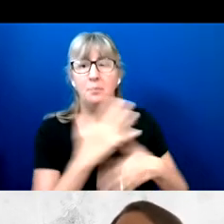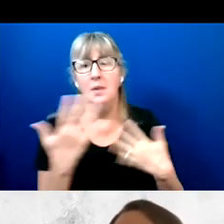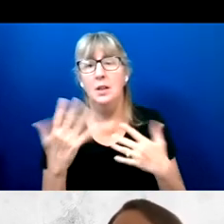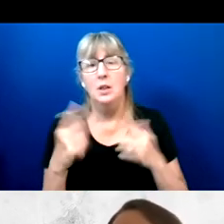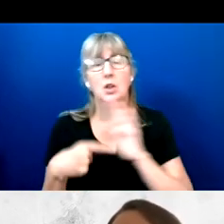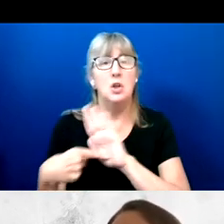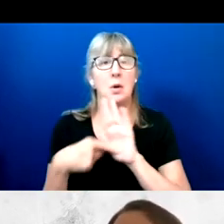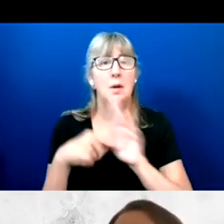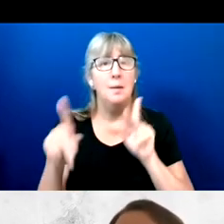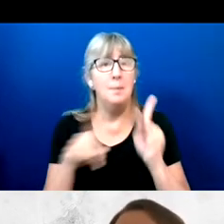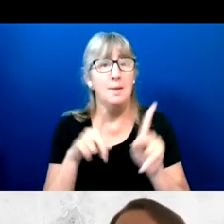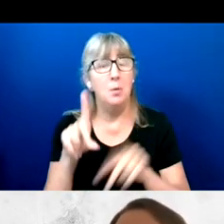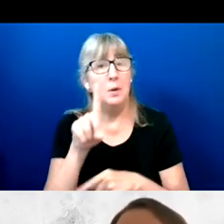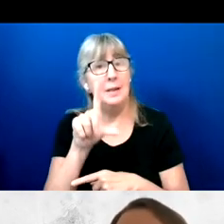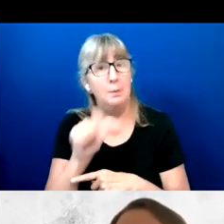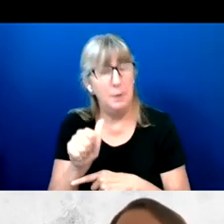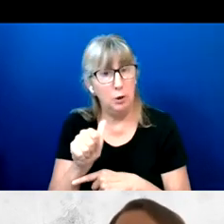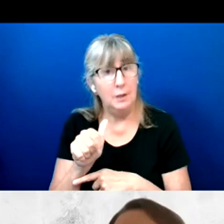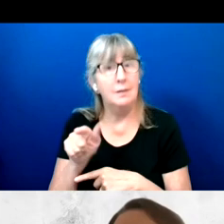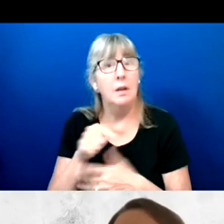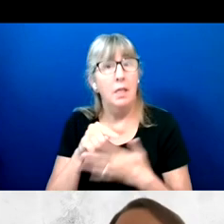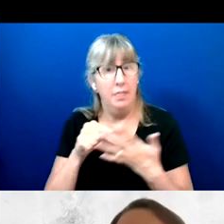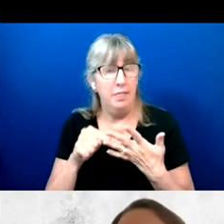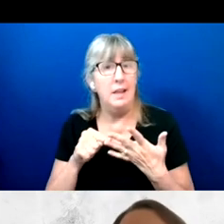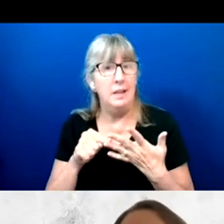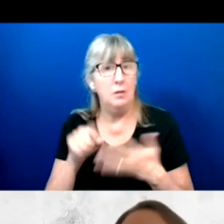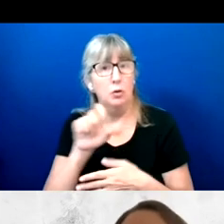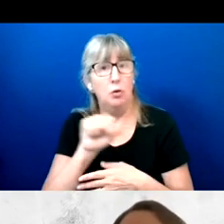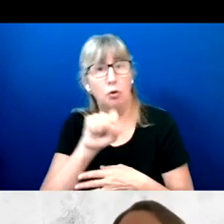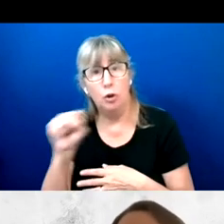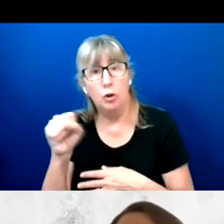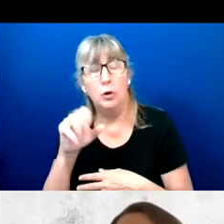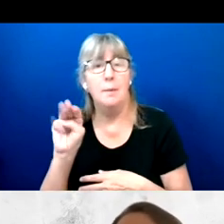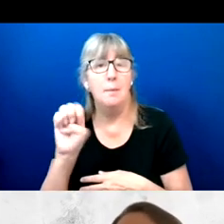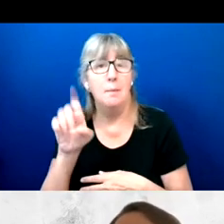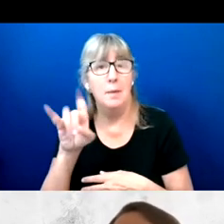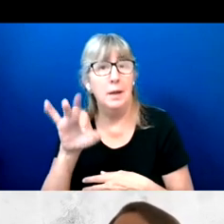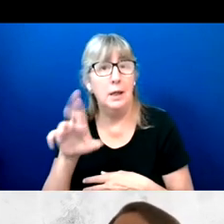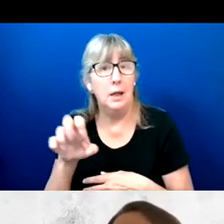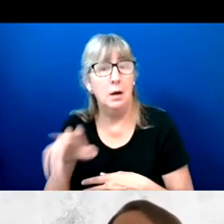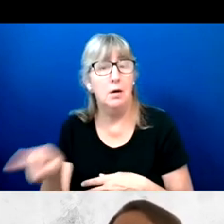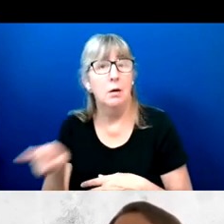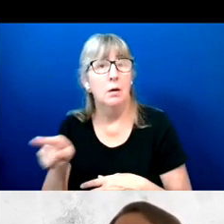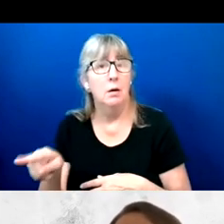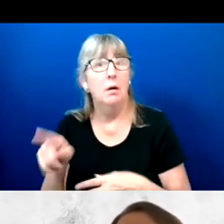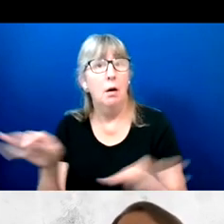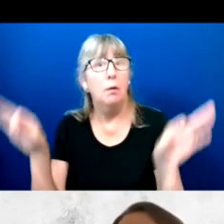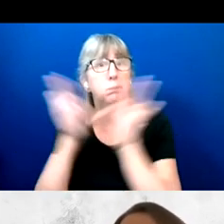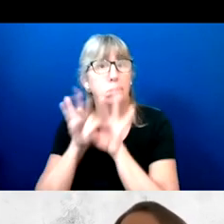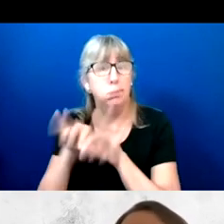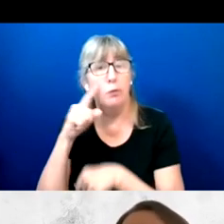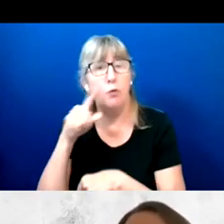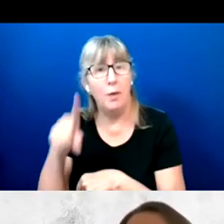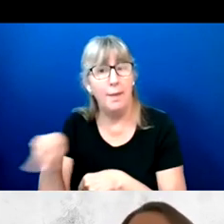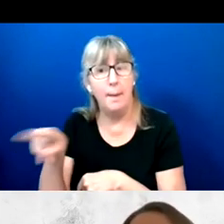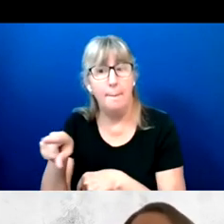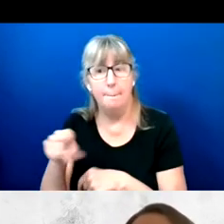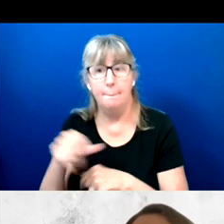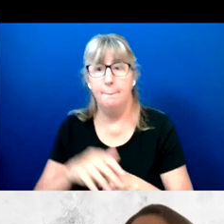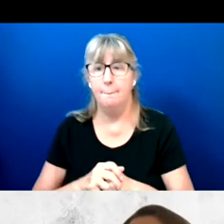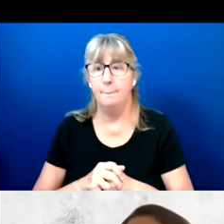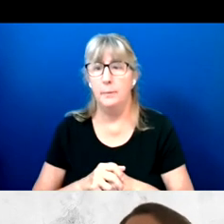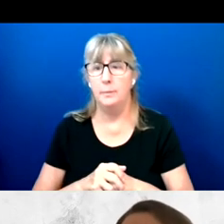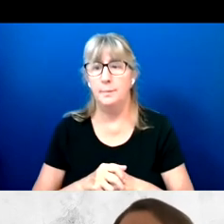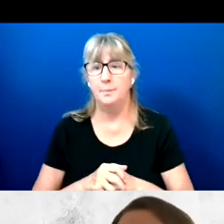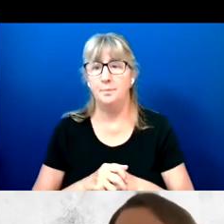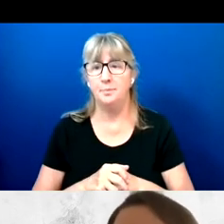with disabilities, these Social Security and MediCare aren't just hypotheticals, but essential